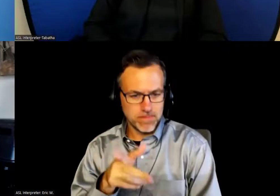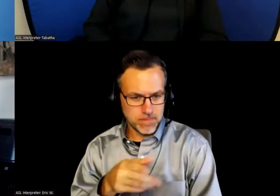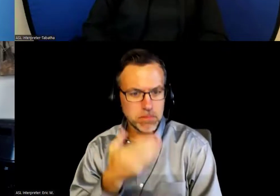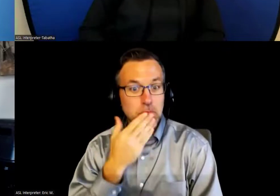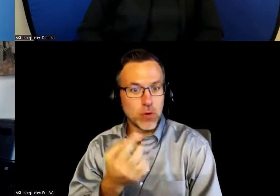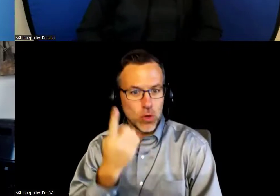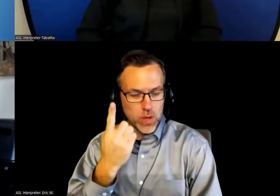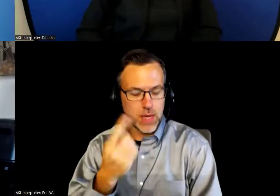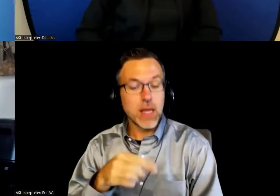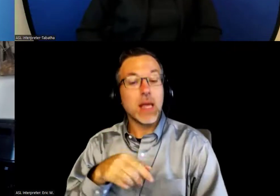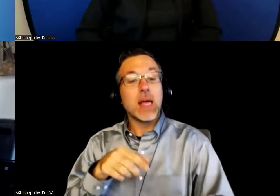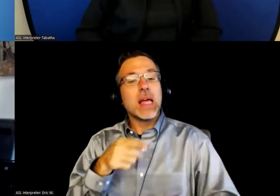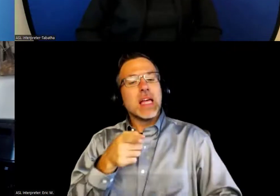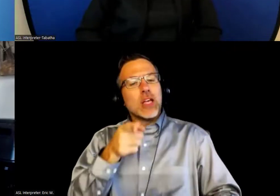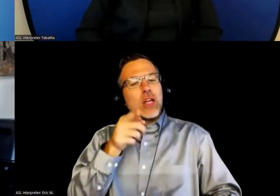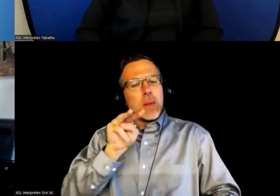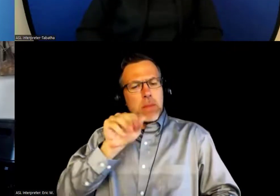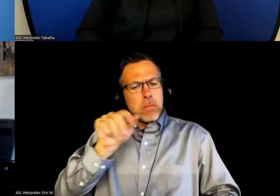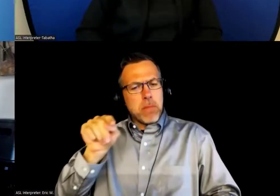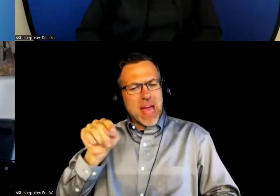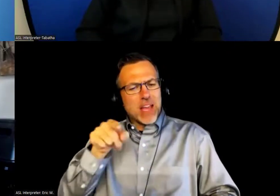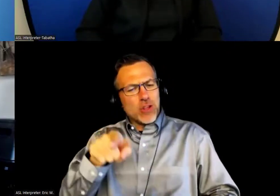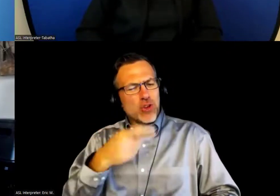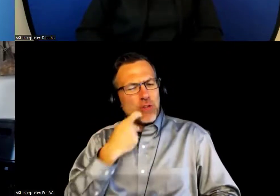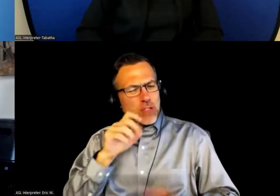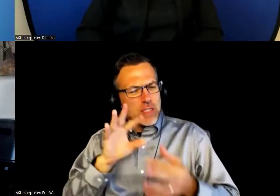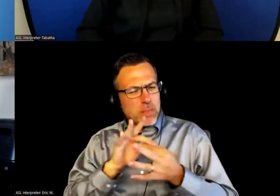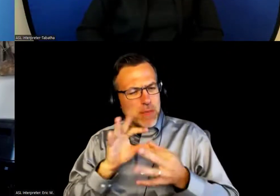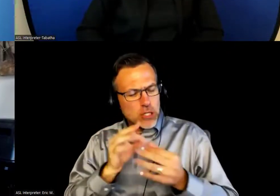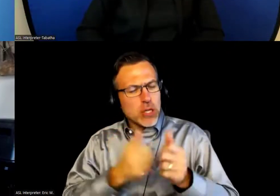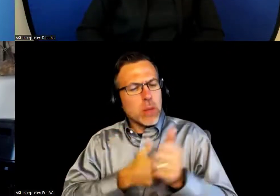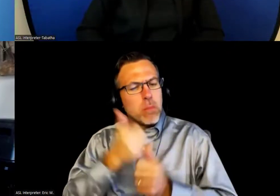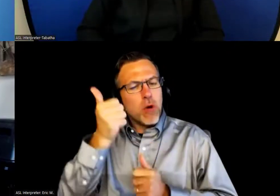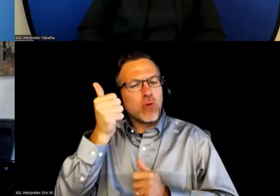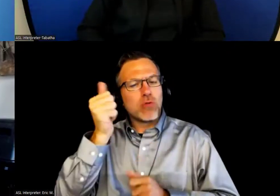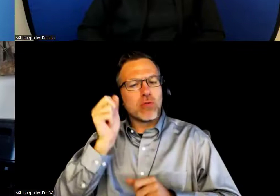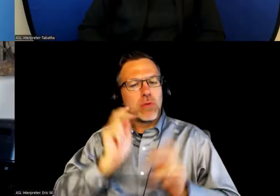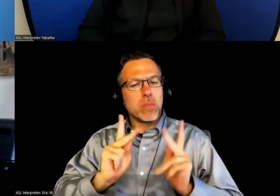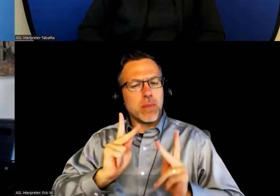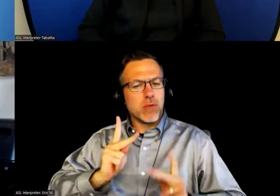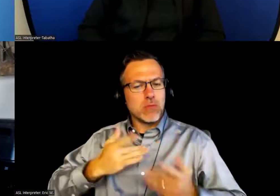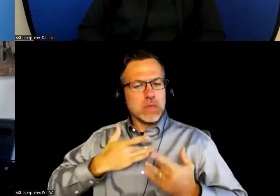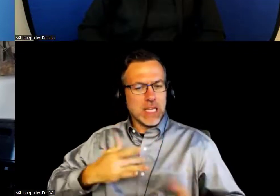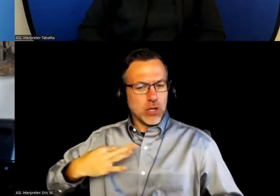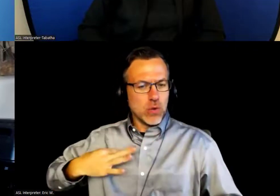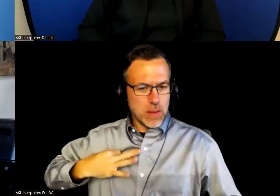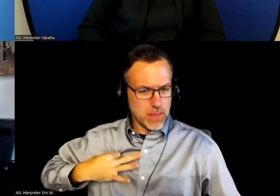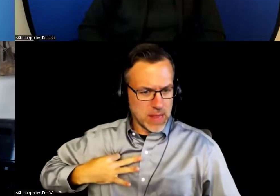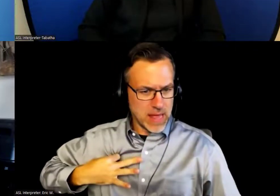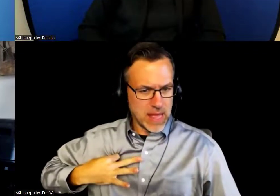Says, you mentioned that most people apply for the program in their postgraduate work.